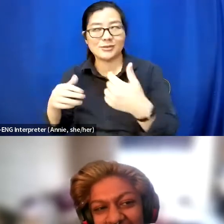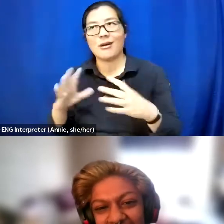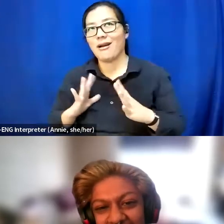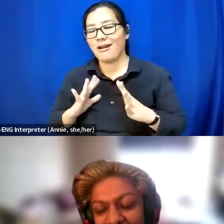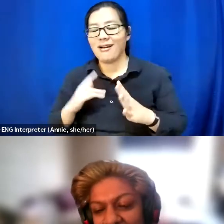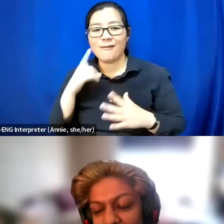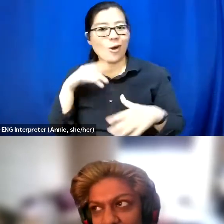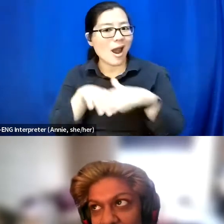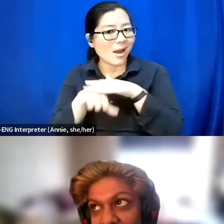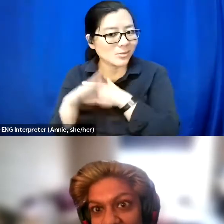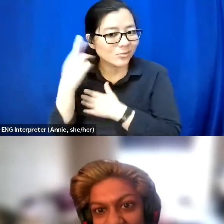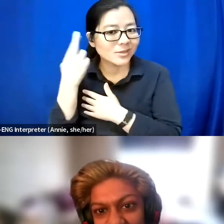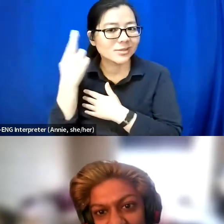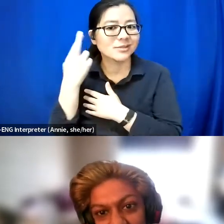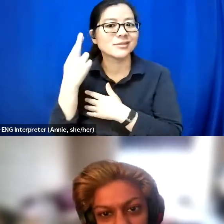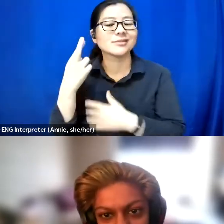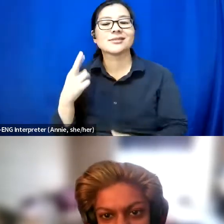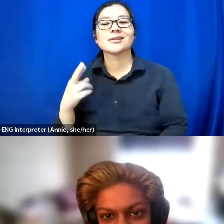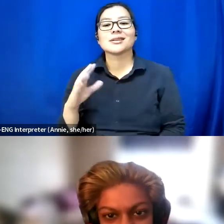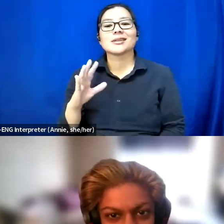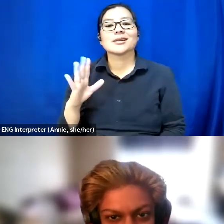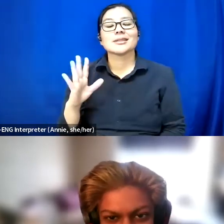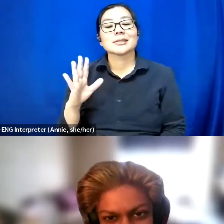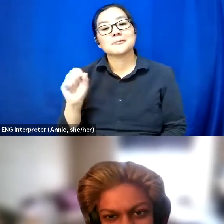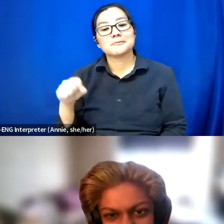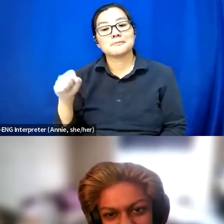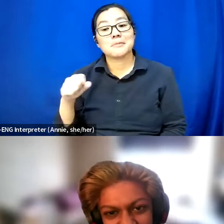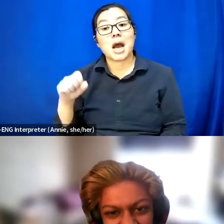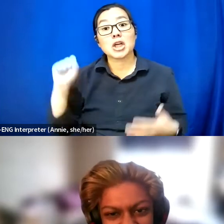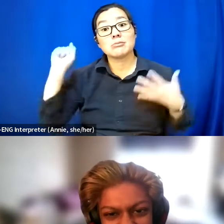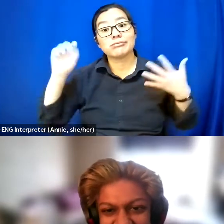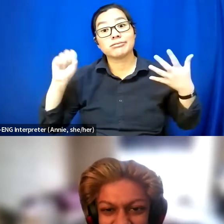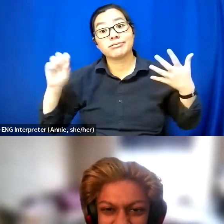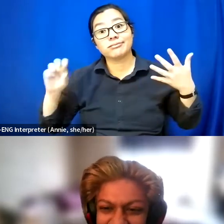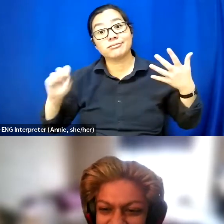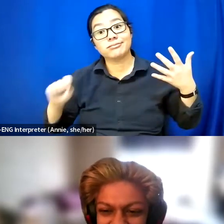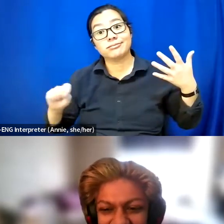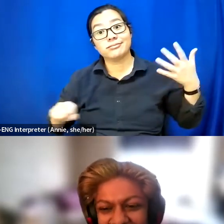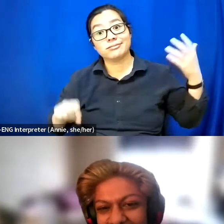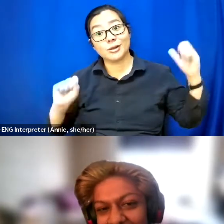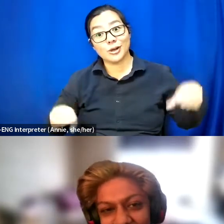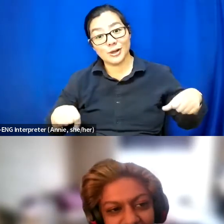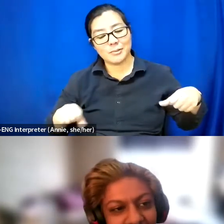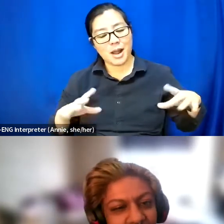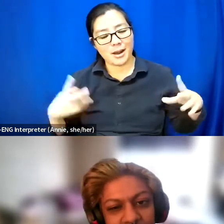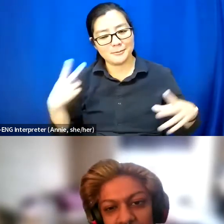And I could probably keep listing things off but I'm going to stop it there.